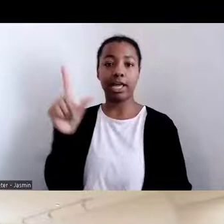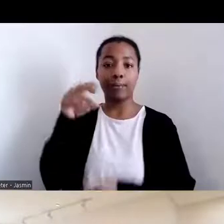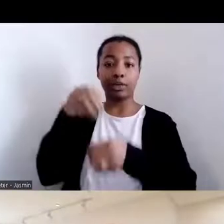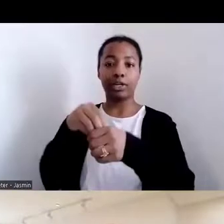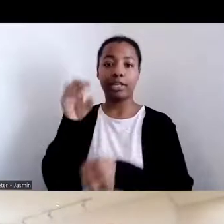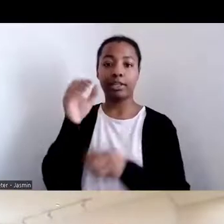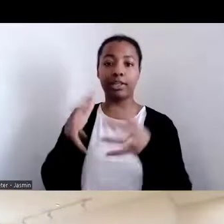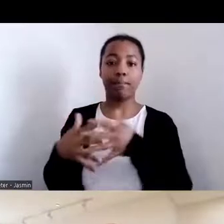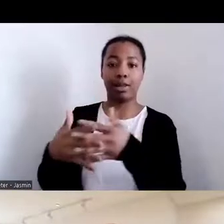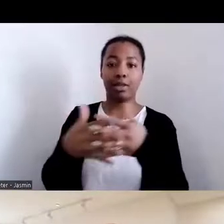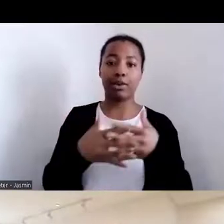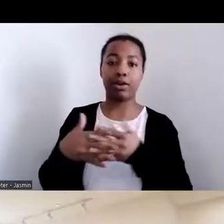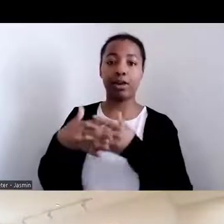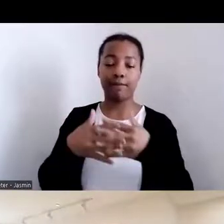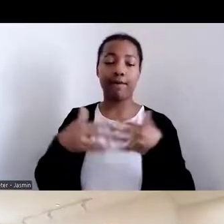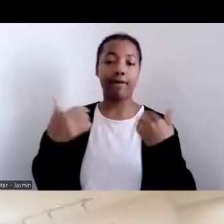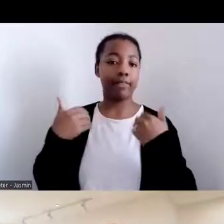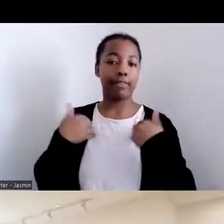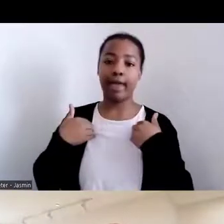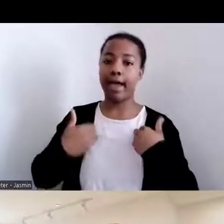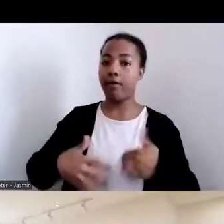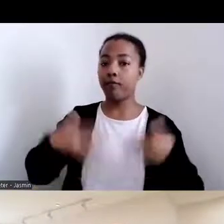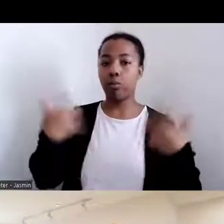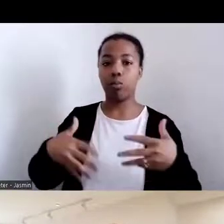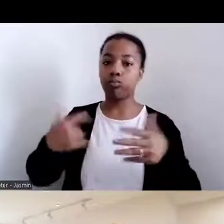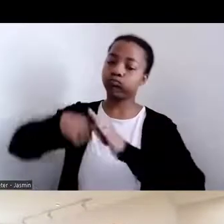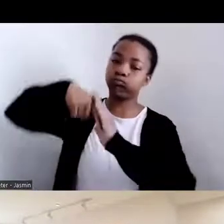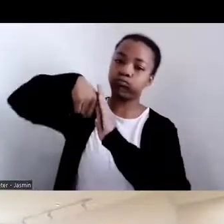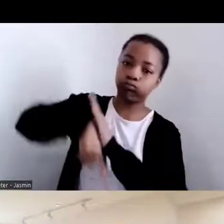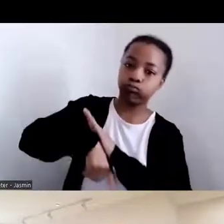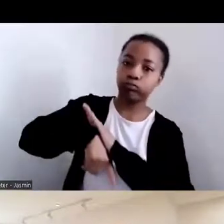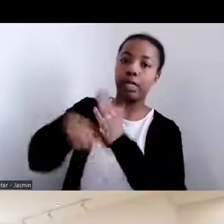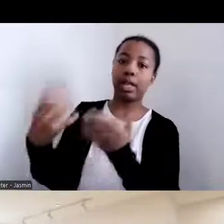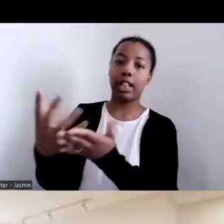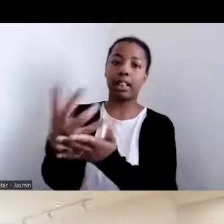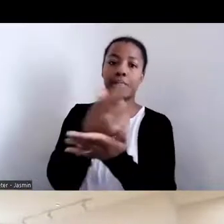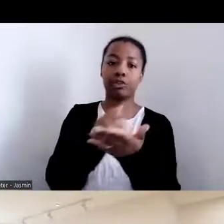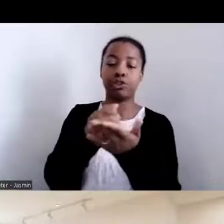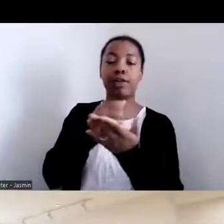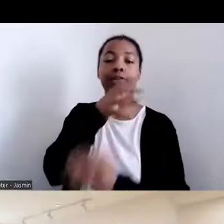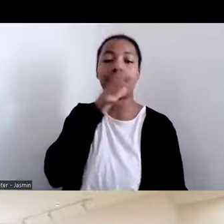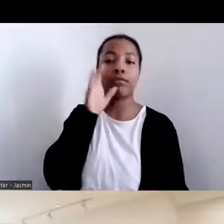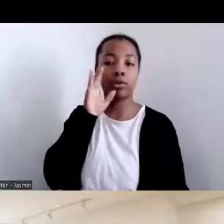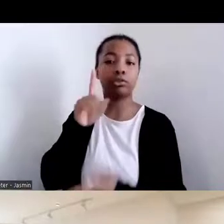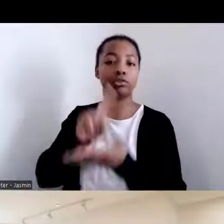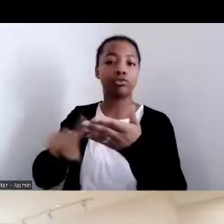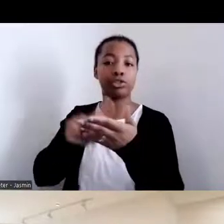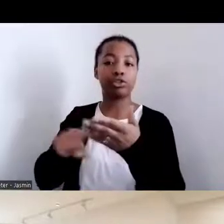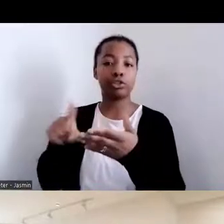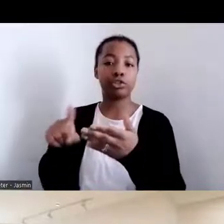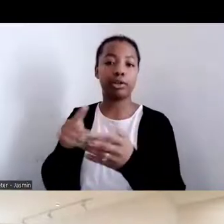collections and related science material collections in the world. Serving USDA scientists and administrators,